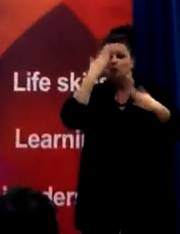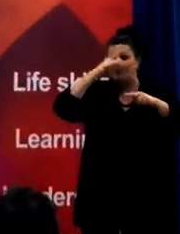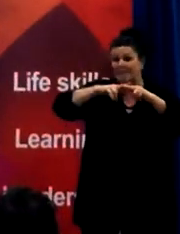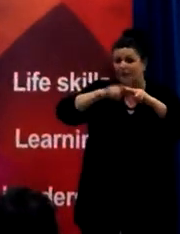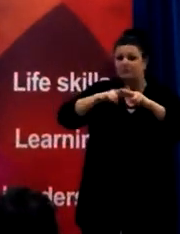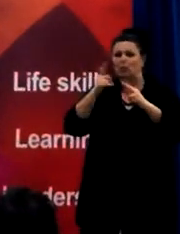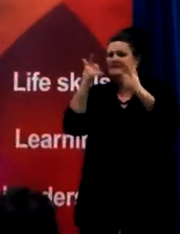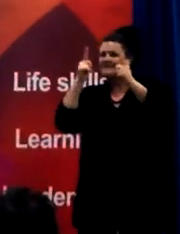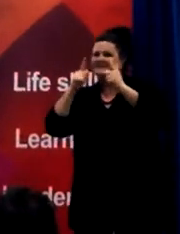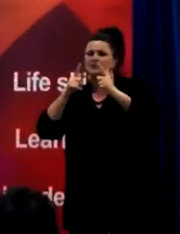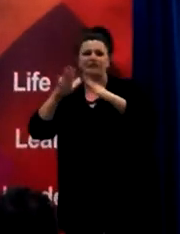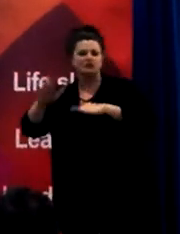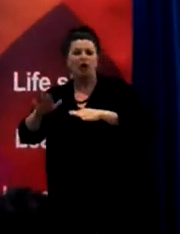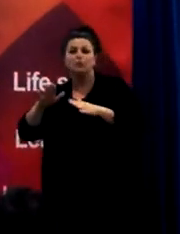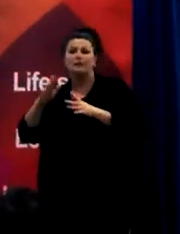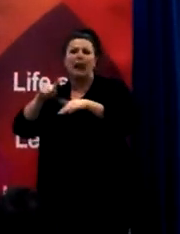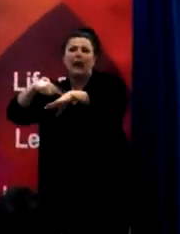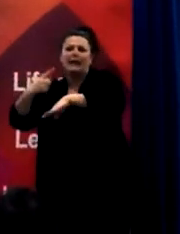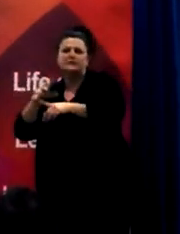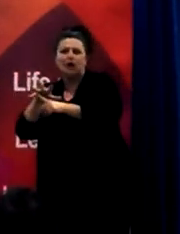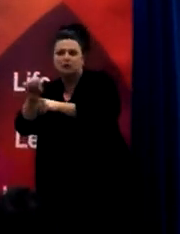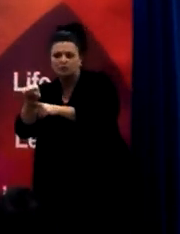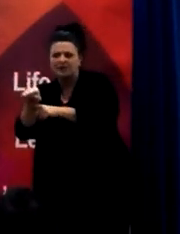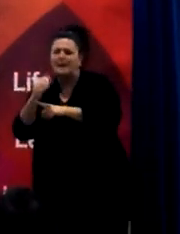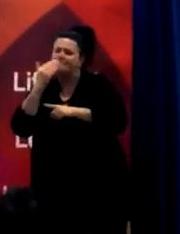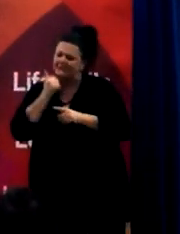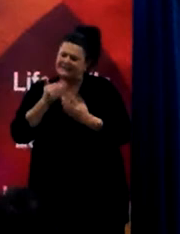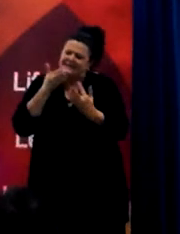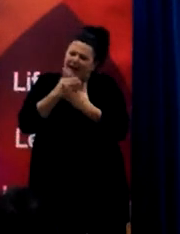with a later diagnosis, is to access all the support that’s out there.